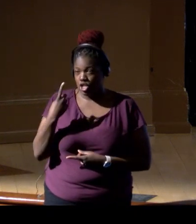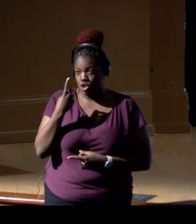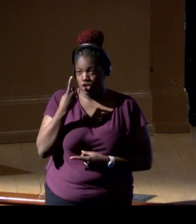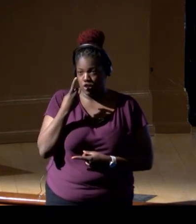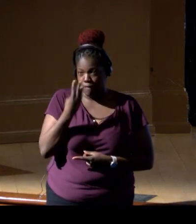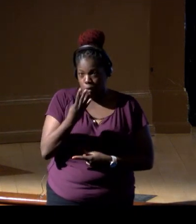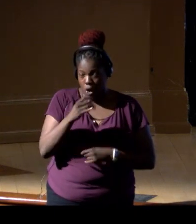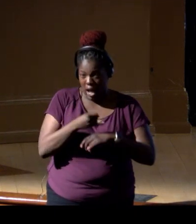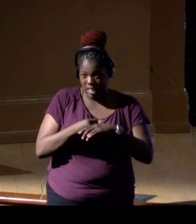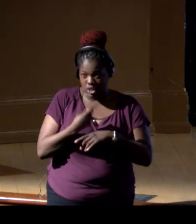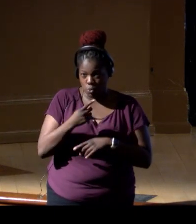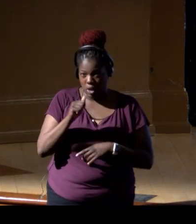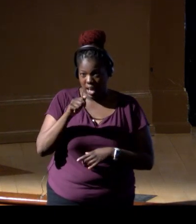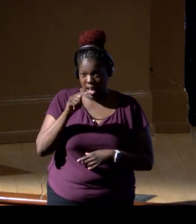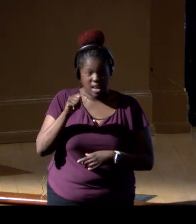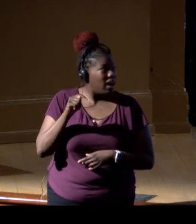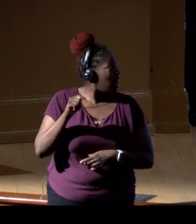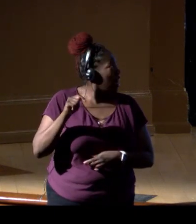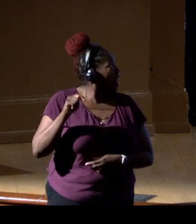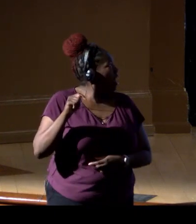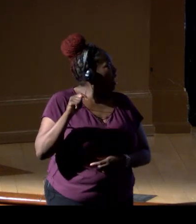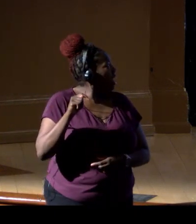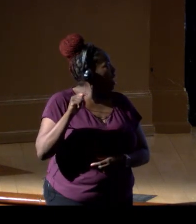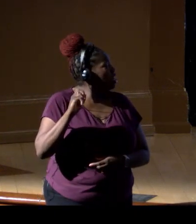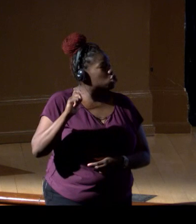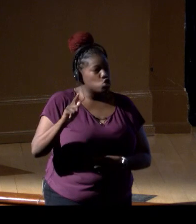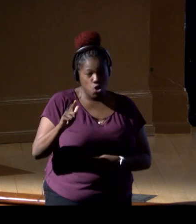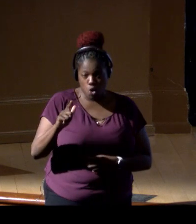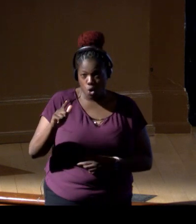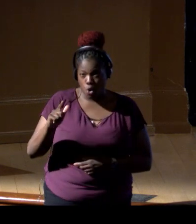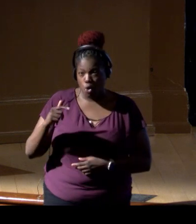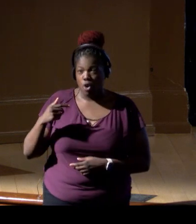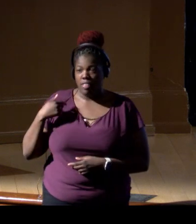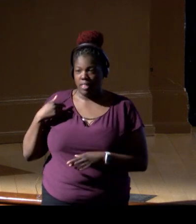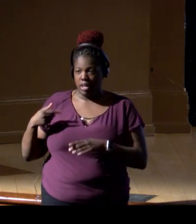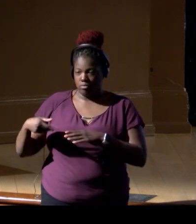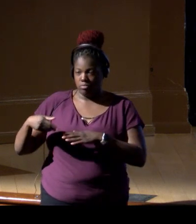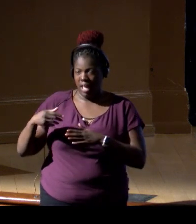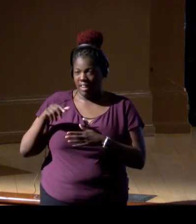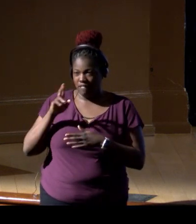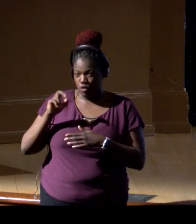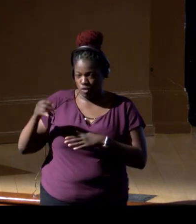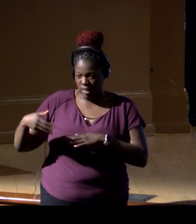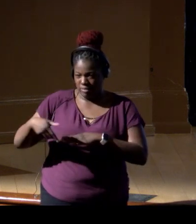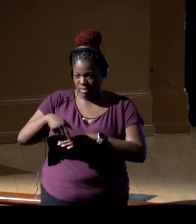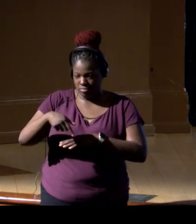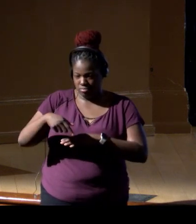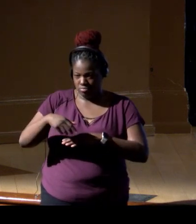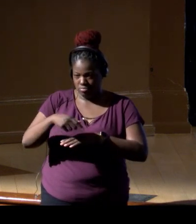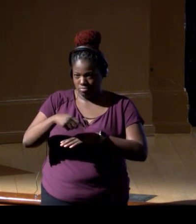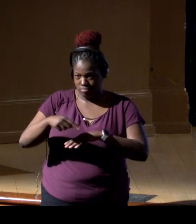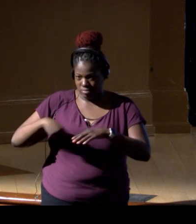This atoll is crisscrossed by these reefs. And in these reefs in 2009, the first time we went there,